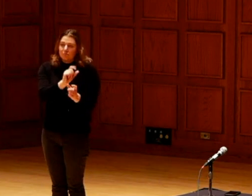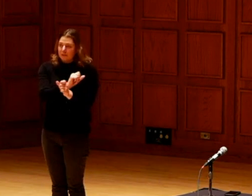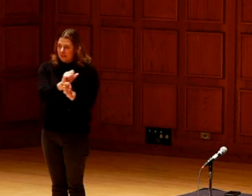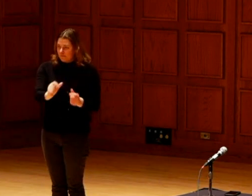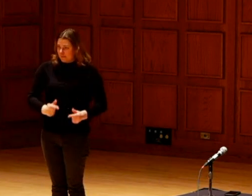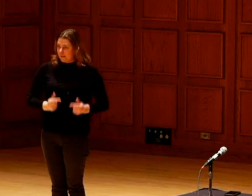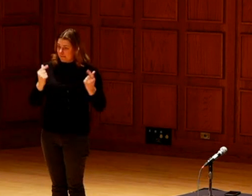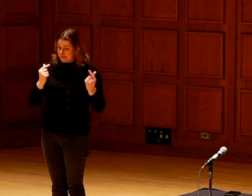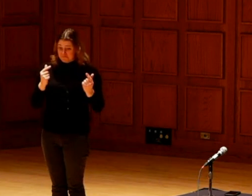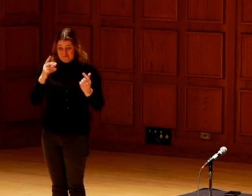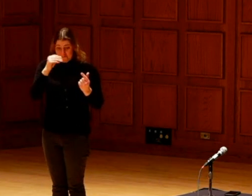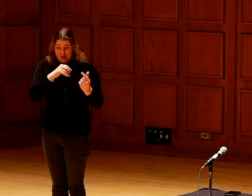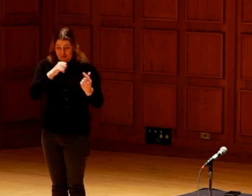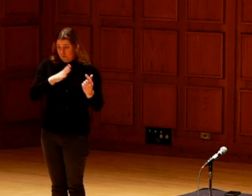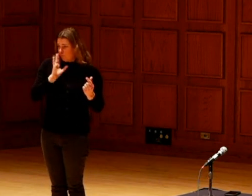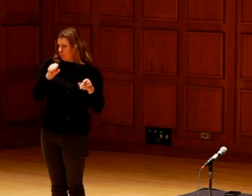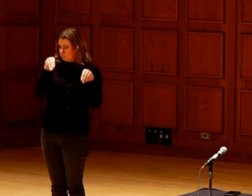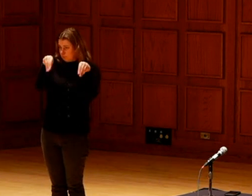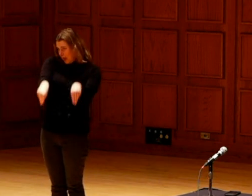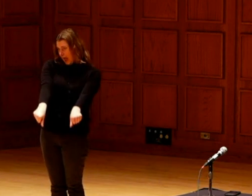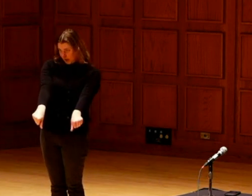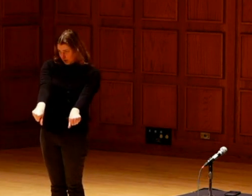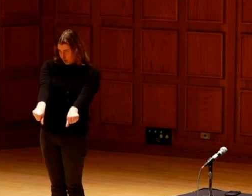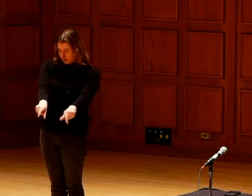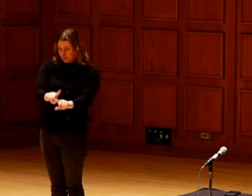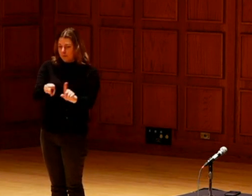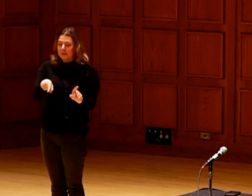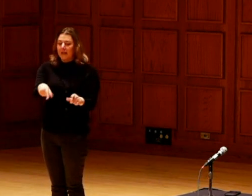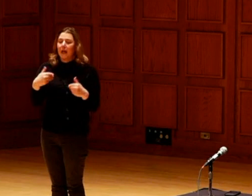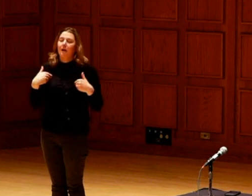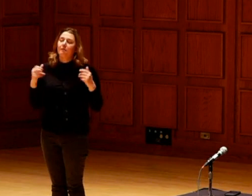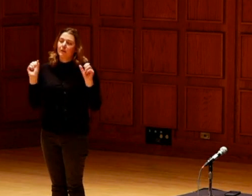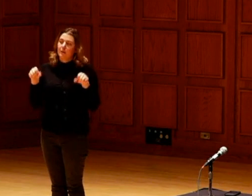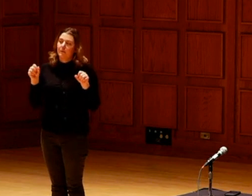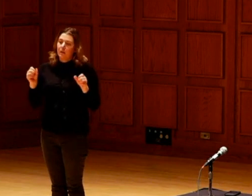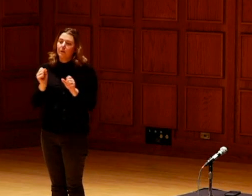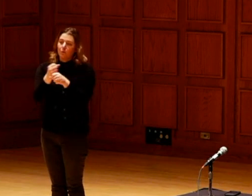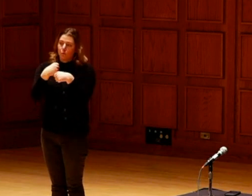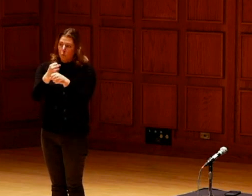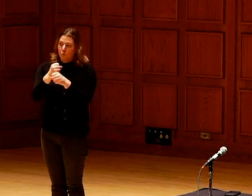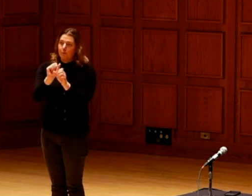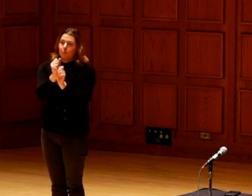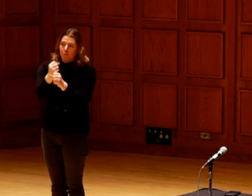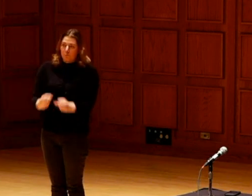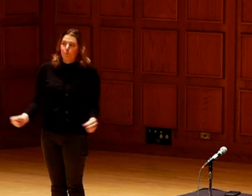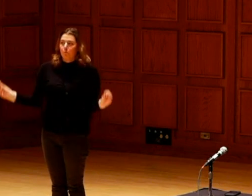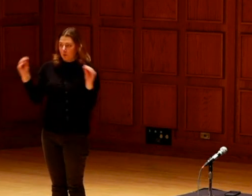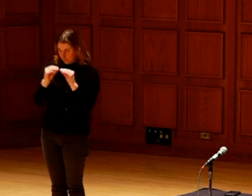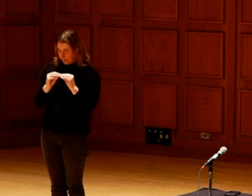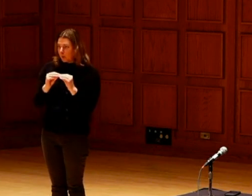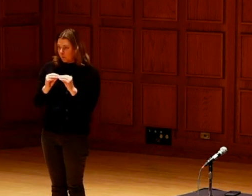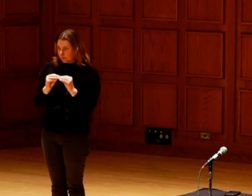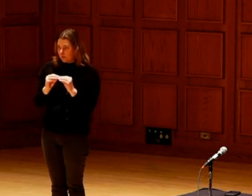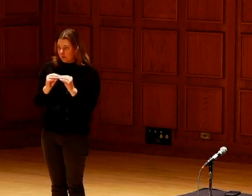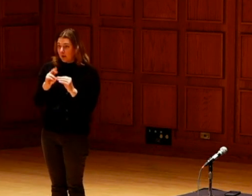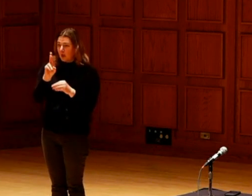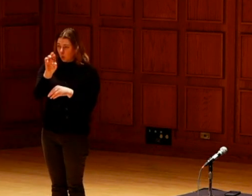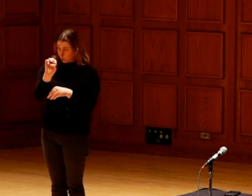Bringing life is what part of their seeds are. Male or female will plant. They have the capability to reproduce.